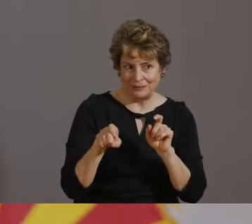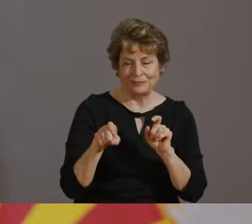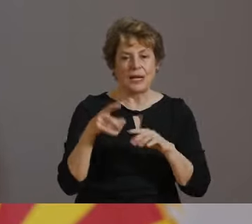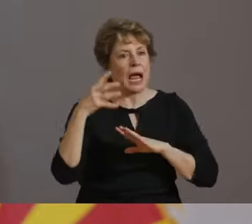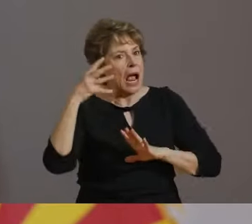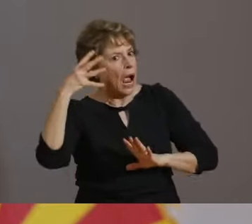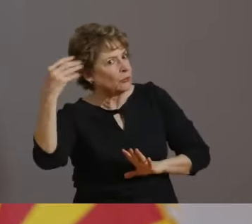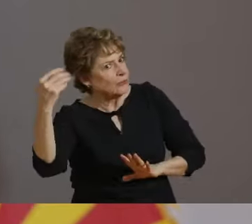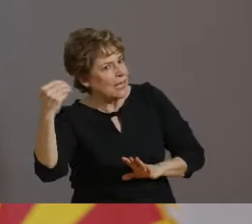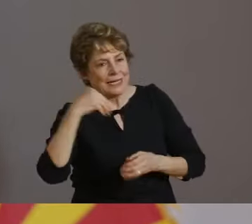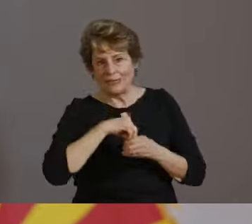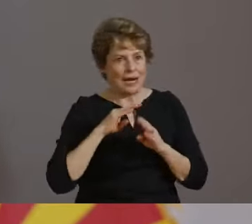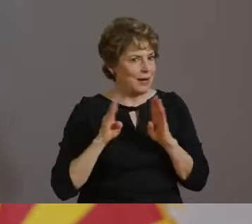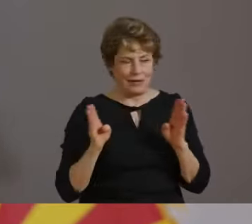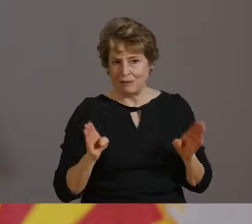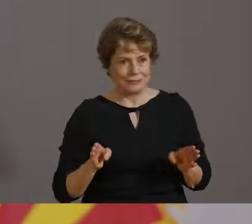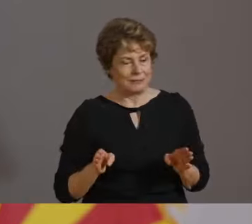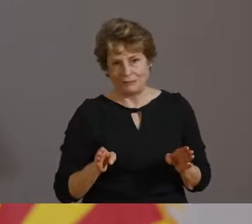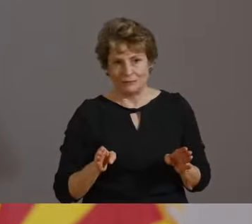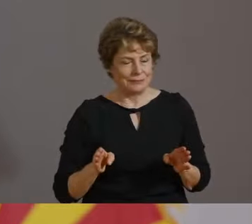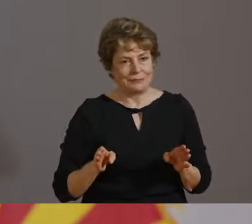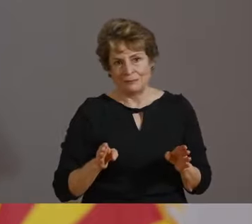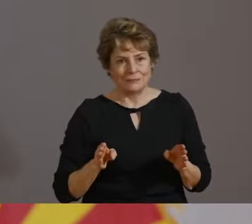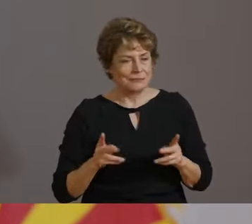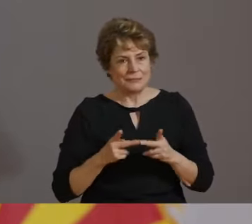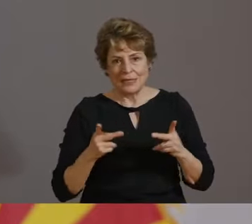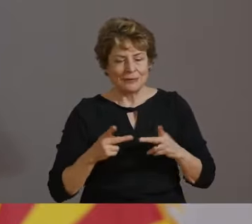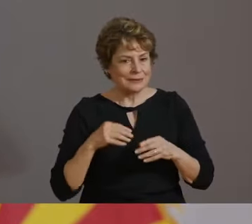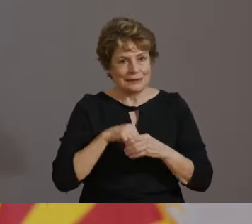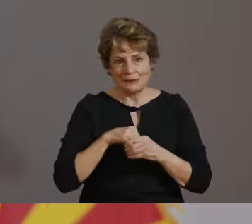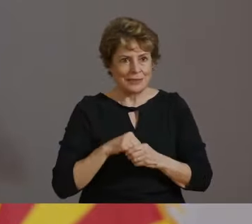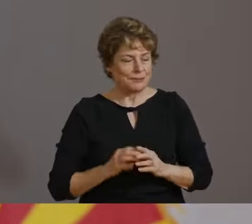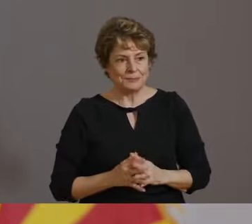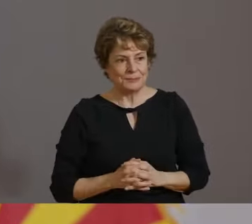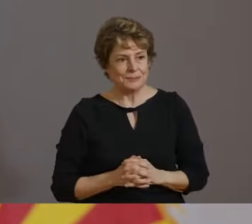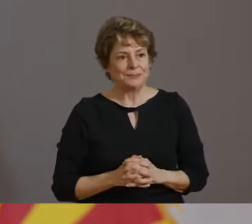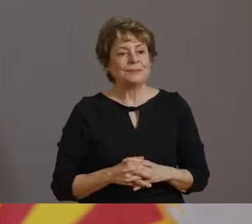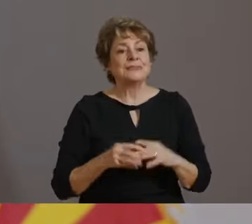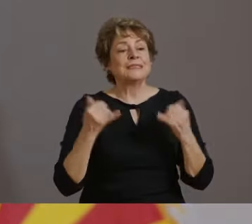I WOULD NOW LIKE TO INTRODUCE STEVE PURVES, THE CEO OF VALLEYWISE HOSPITAL.